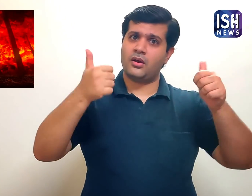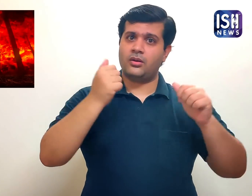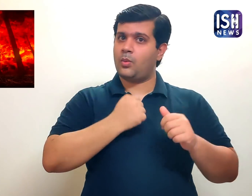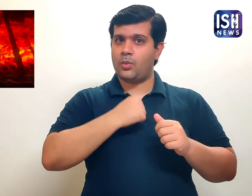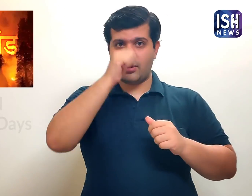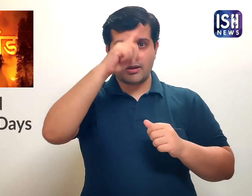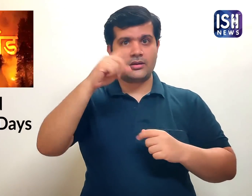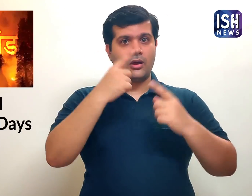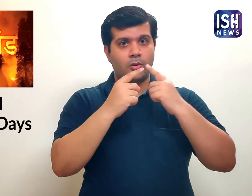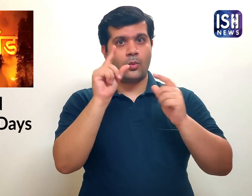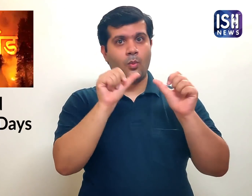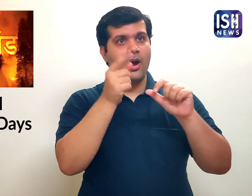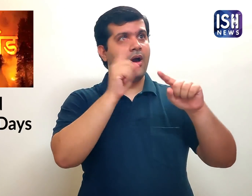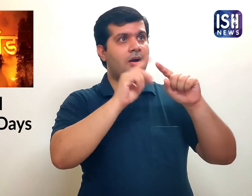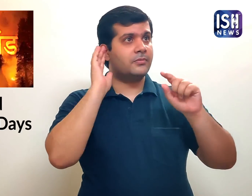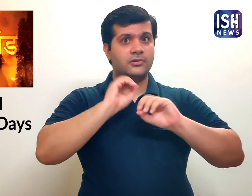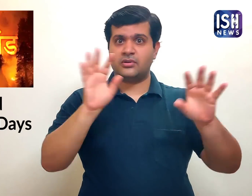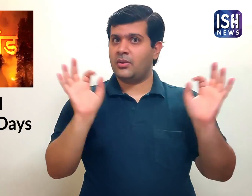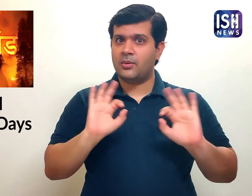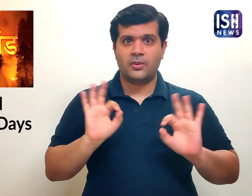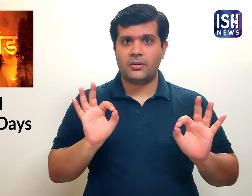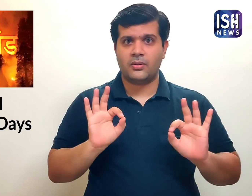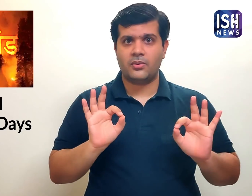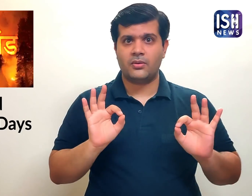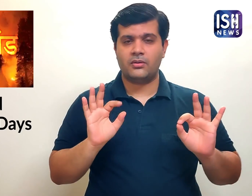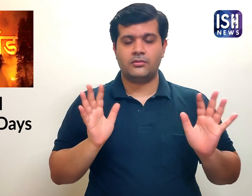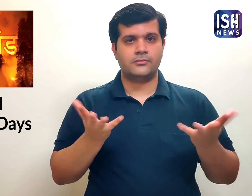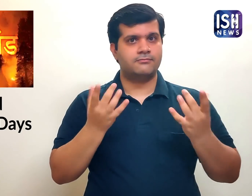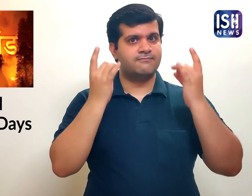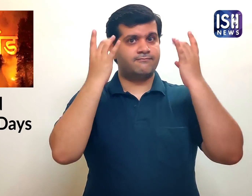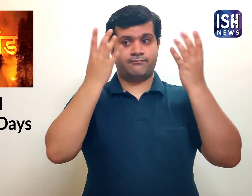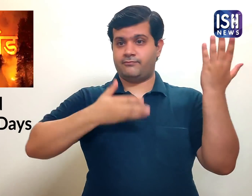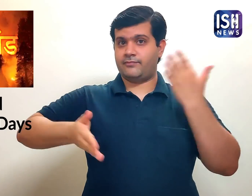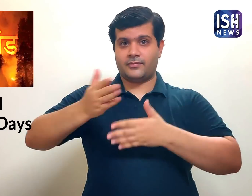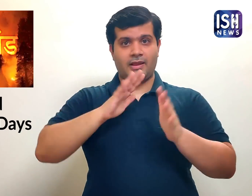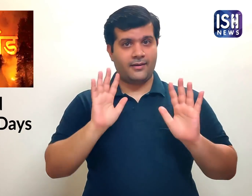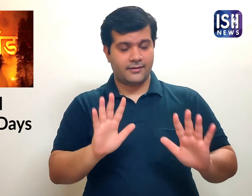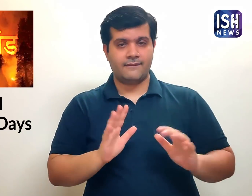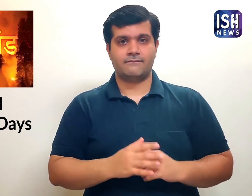But they are not talking about the Indian state of Uttarakhand. Twitter users were furious.